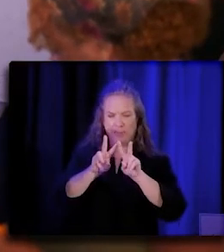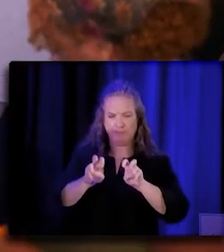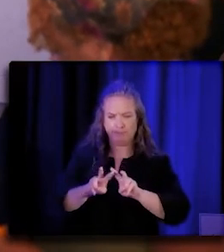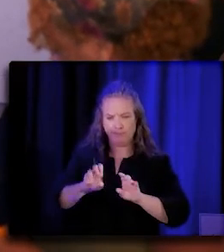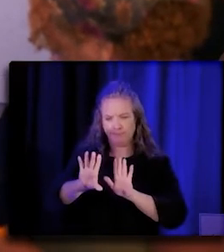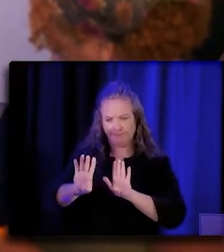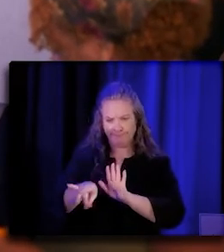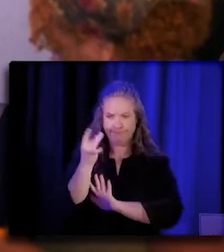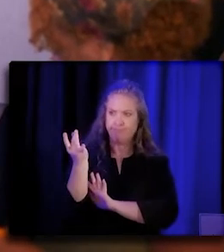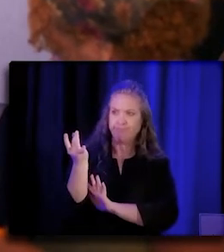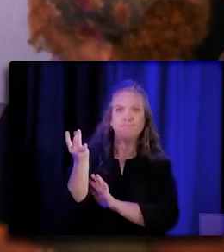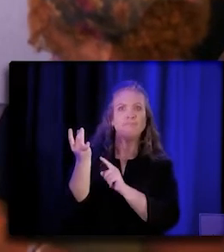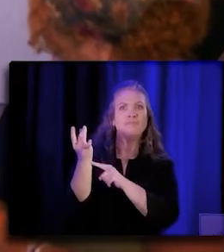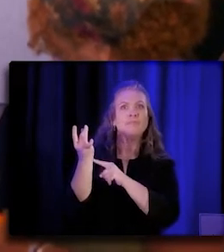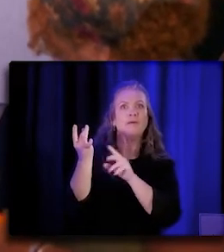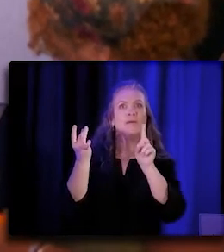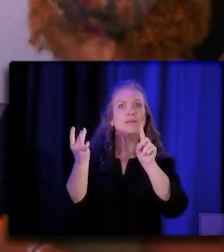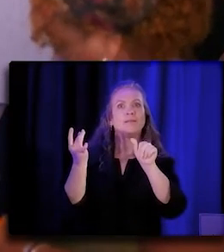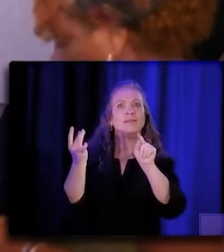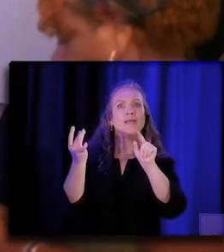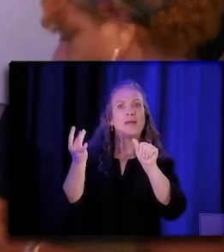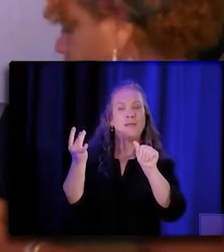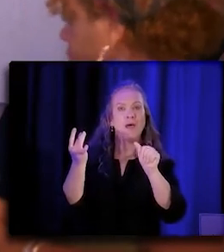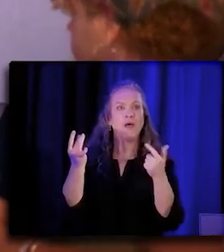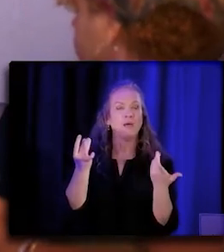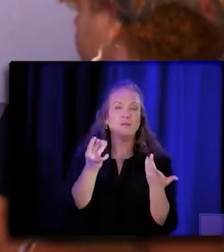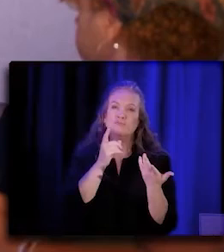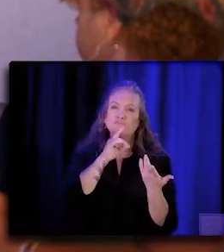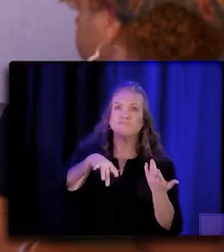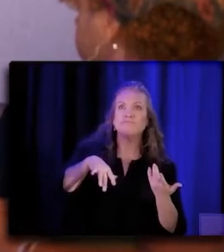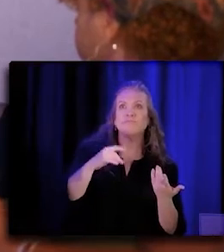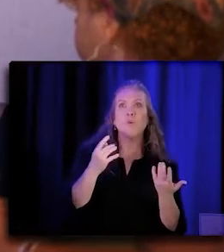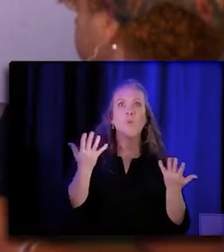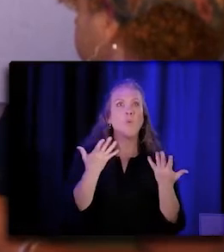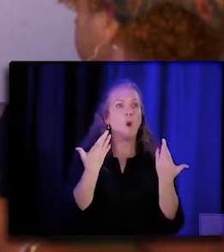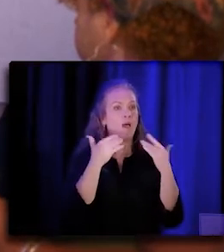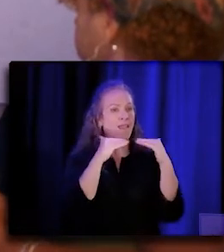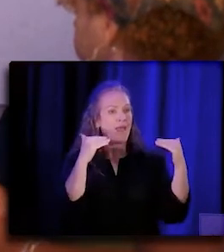to look at what is the level of need in each of these arena